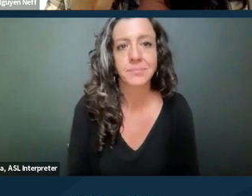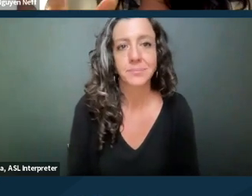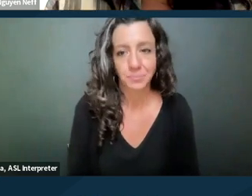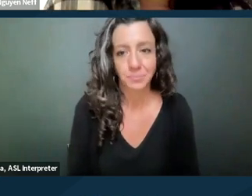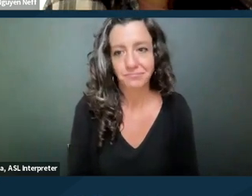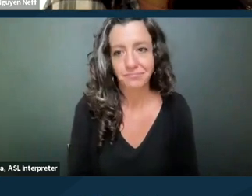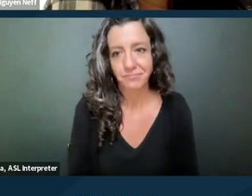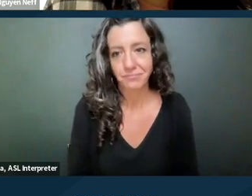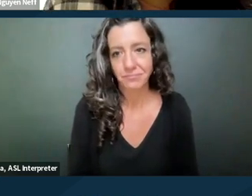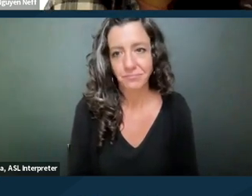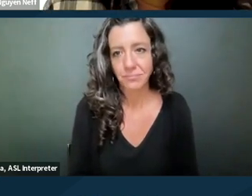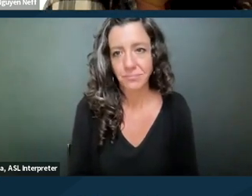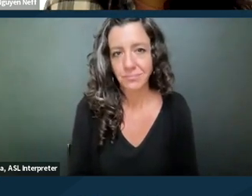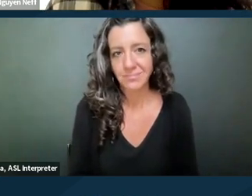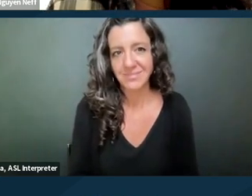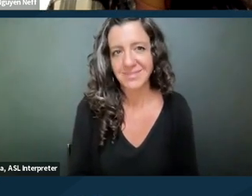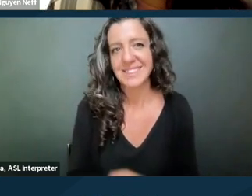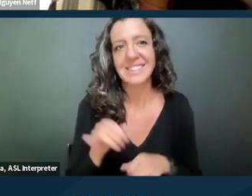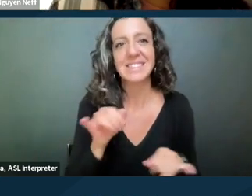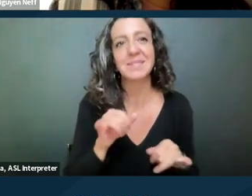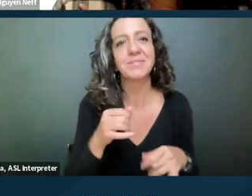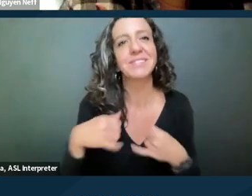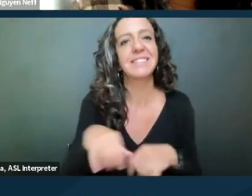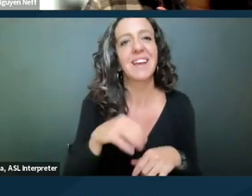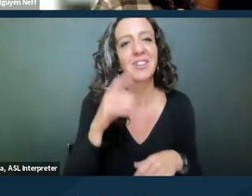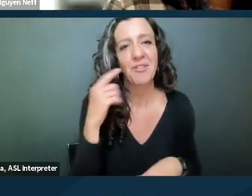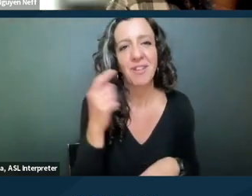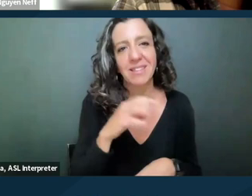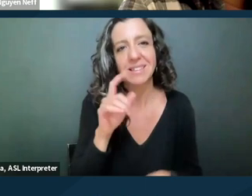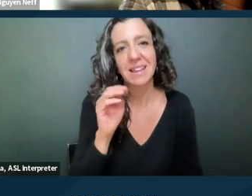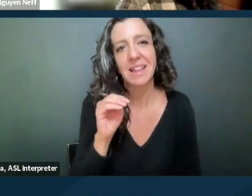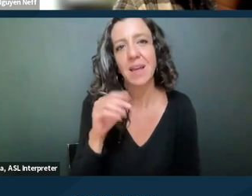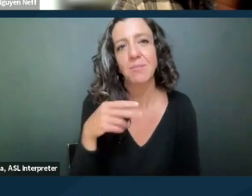Similar standard for claim preclusion res judicata. So this isn't just the issue